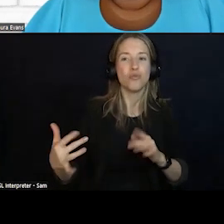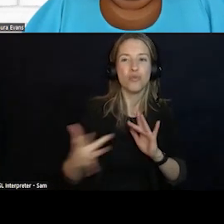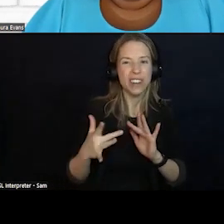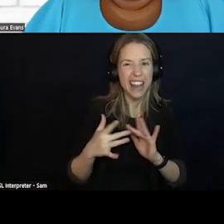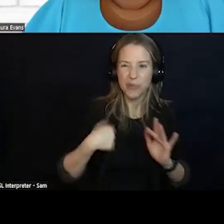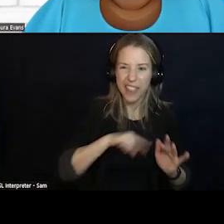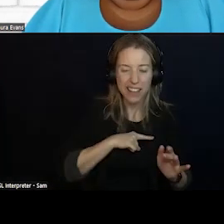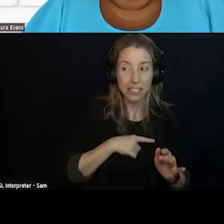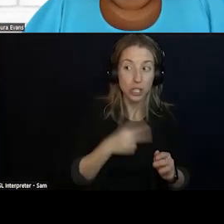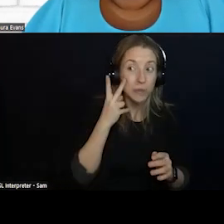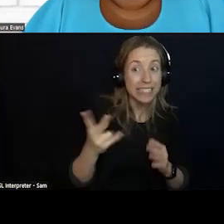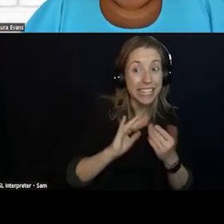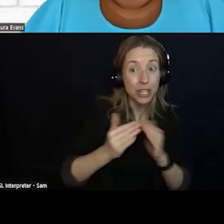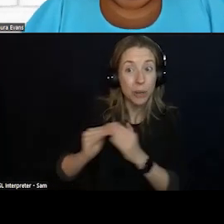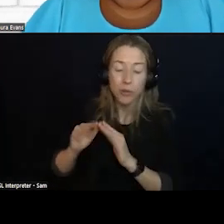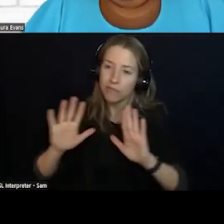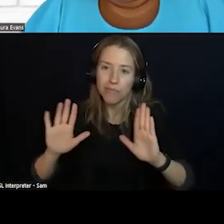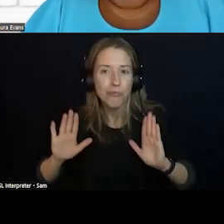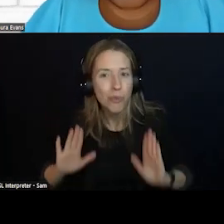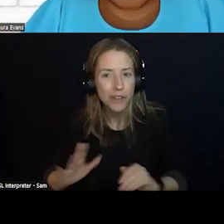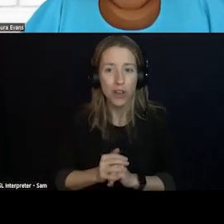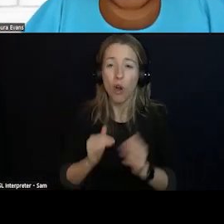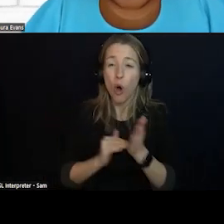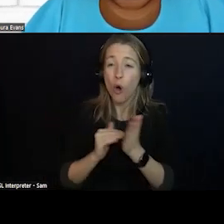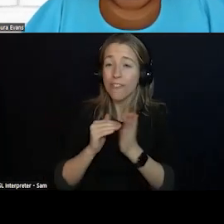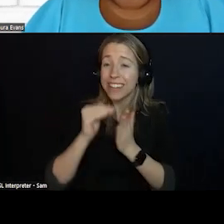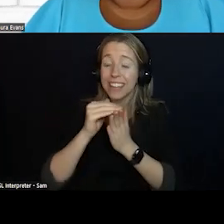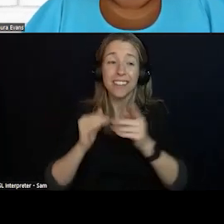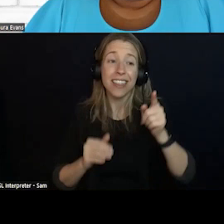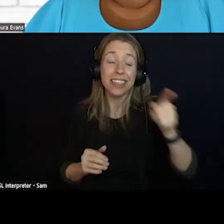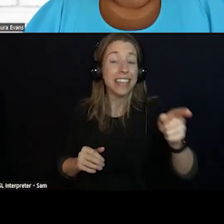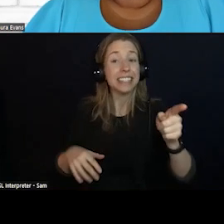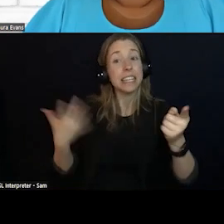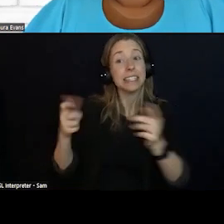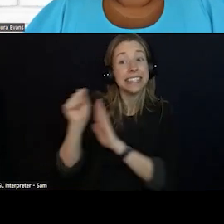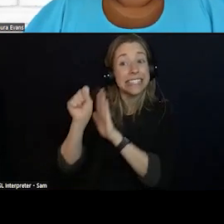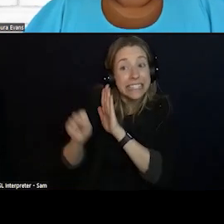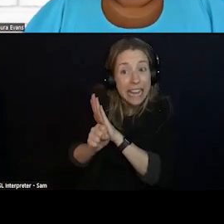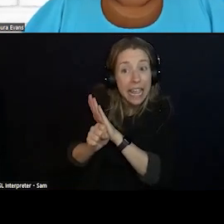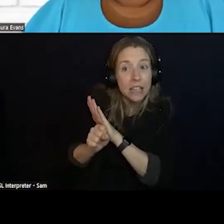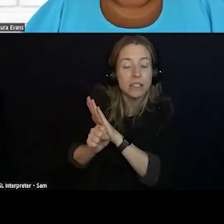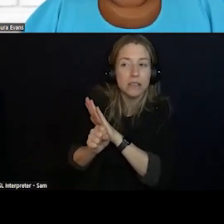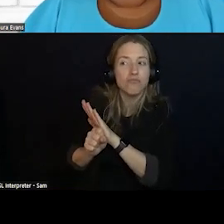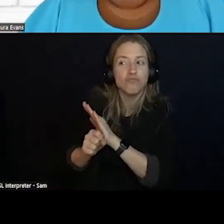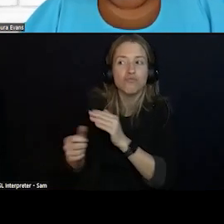OFTEN TIMES THESE ARE AN ACT OF THE STATE OR LOCALITY IN PUTTING THESE UP. IF YOU ARE AWARE